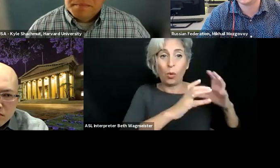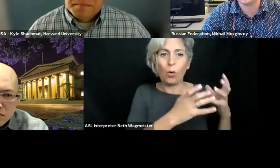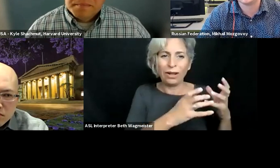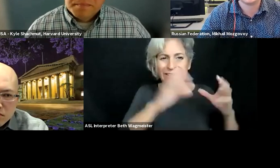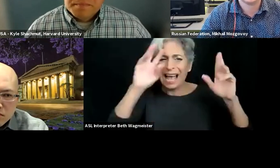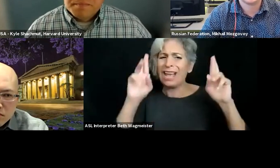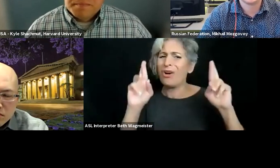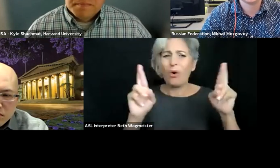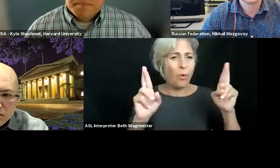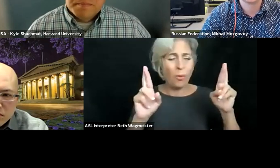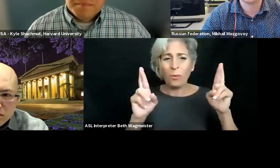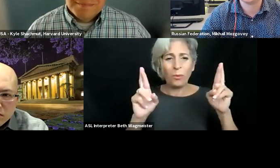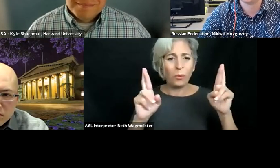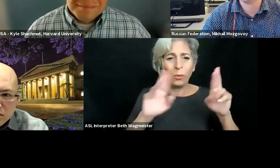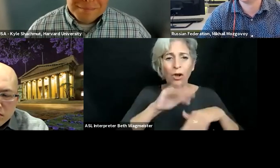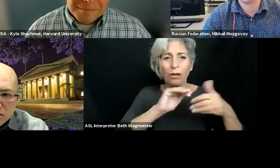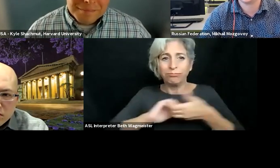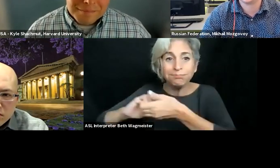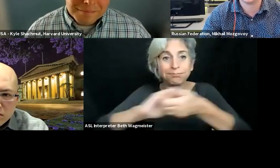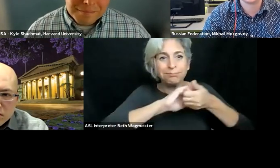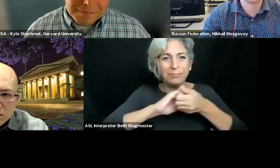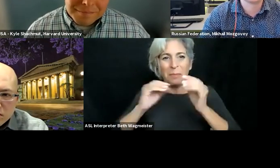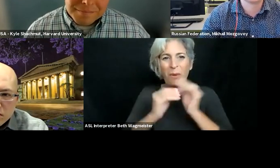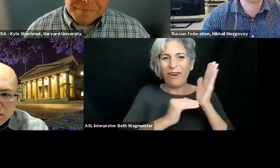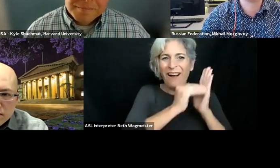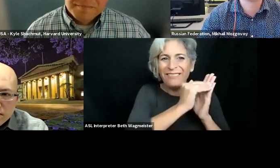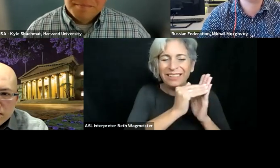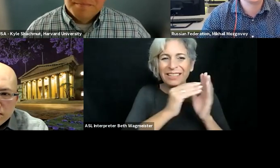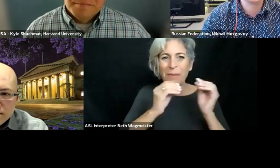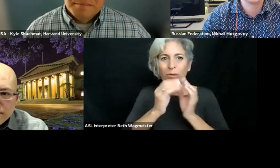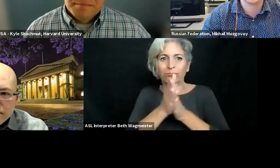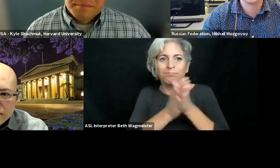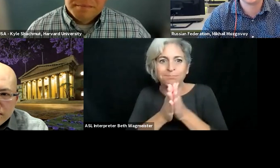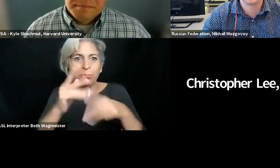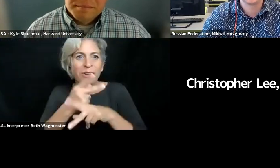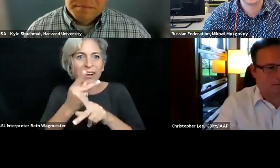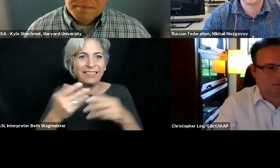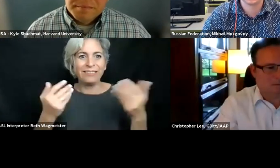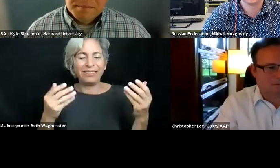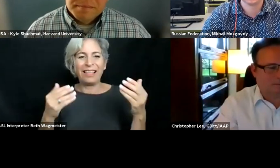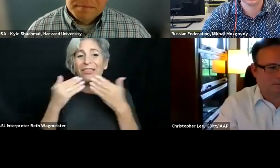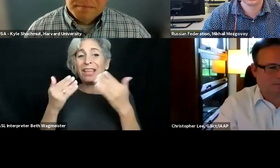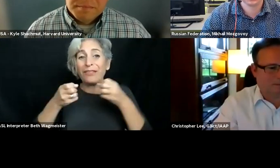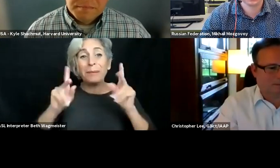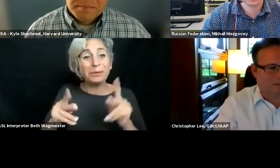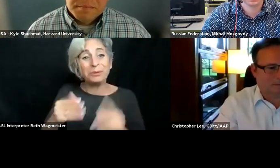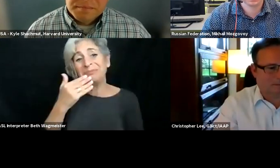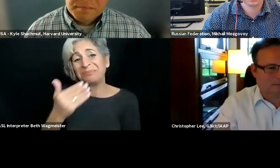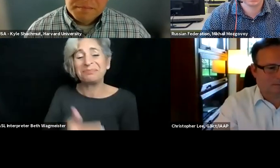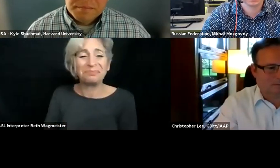advanced universities and countries in this fast-evolving digital world. So I hope we all meet more